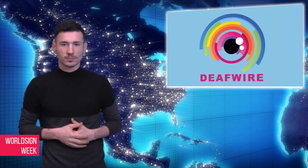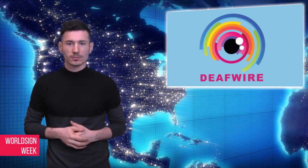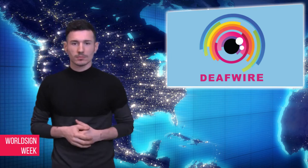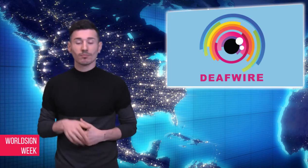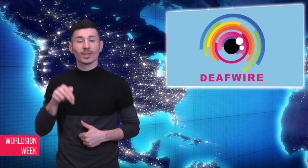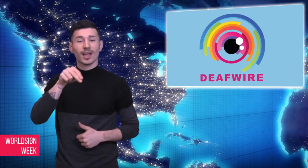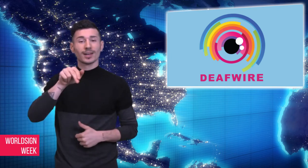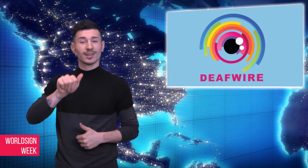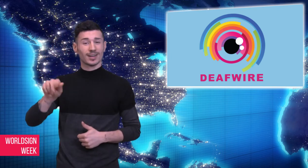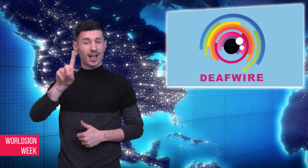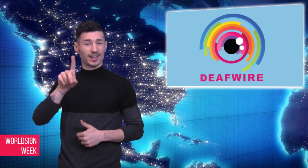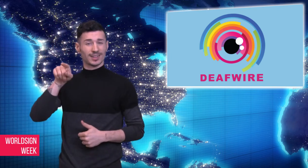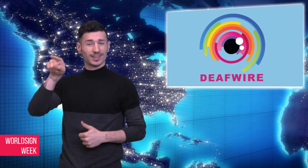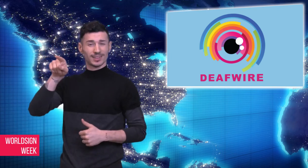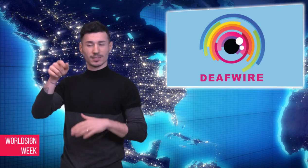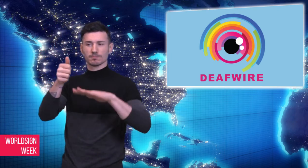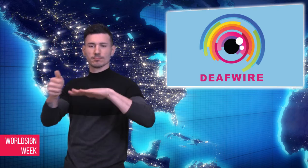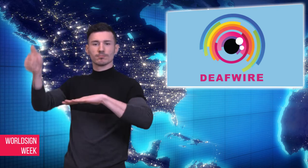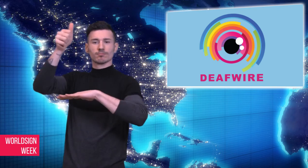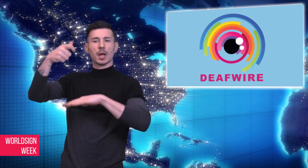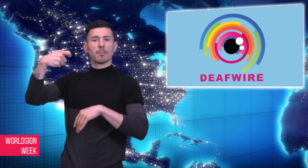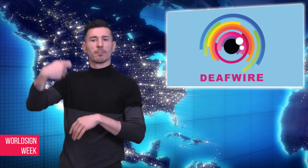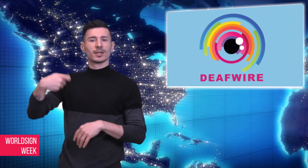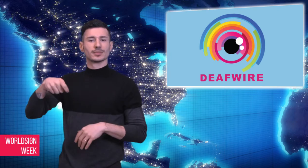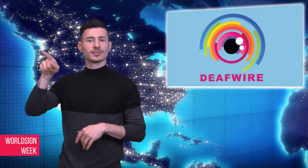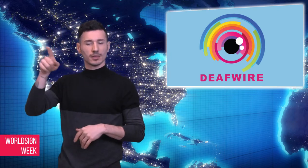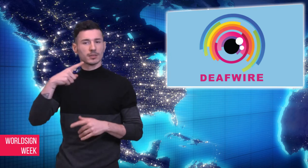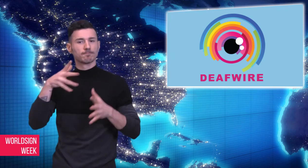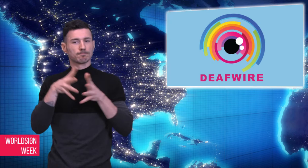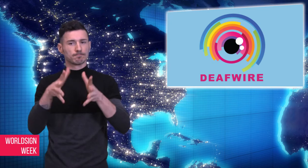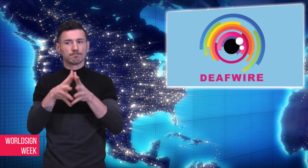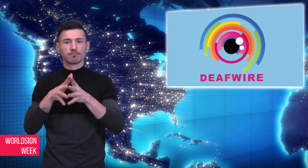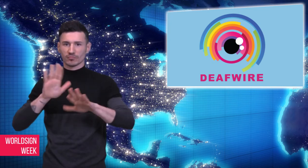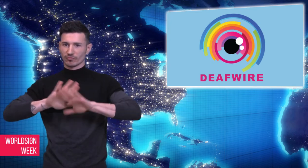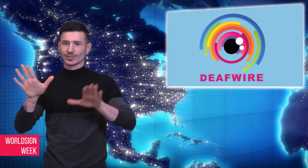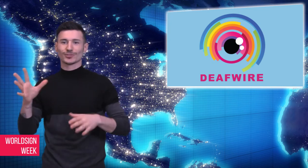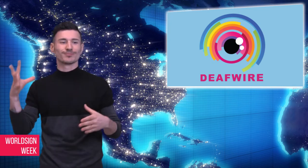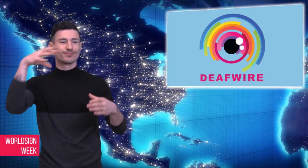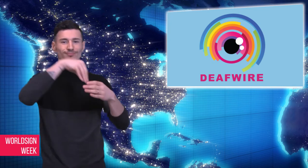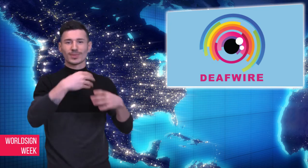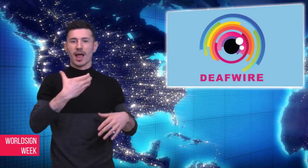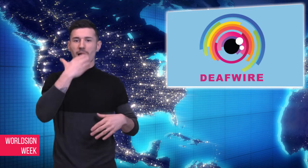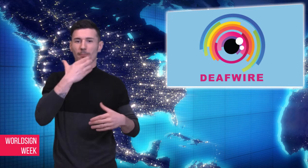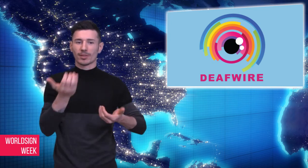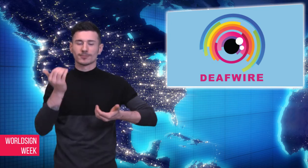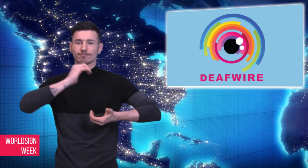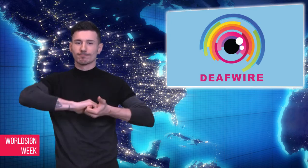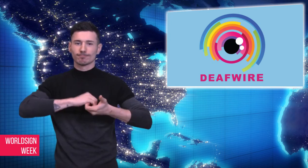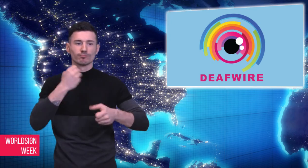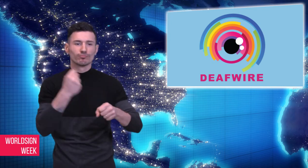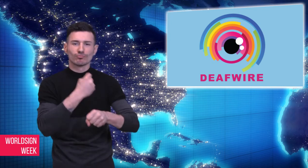several major disability advocate organizations